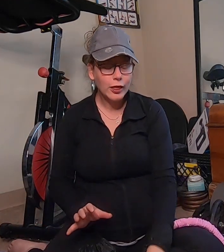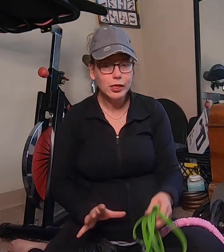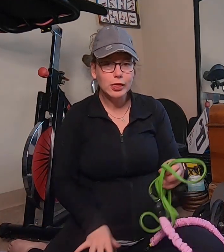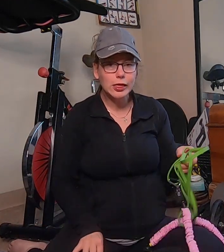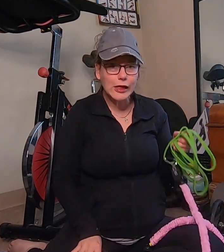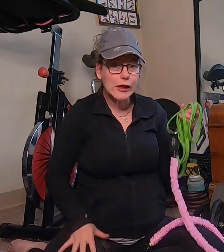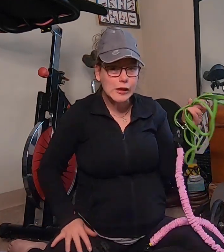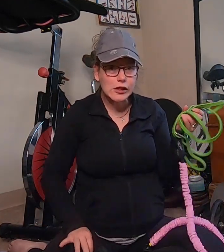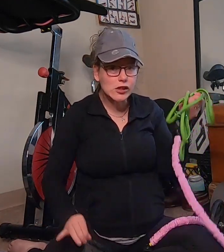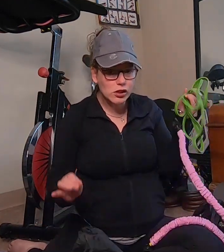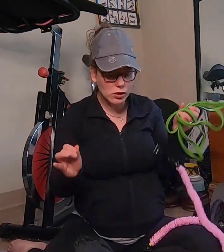these....